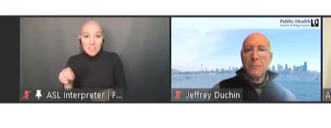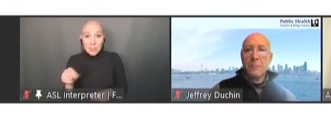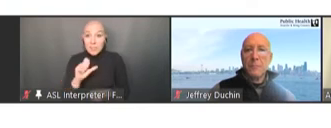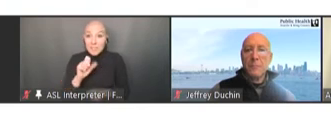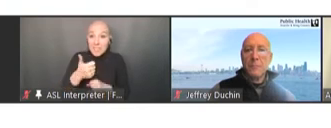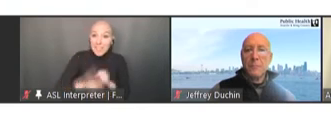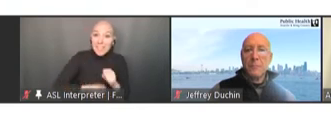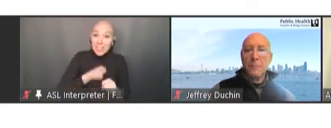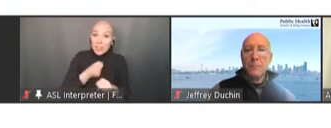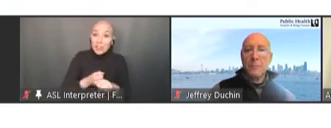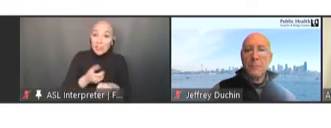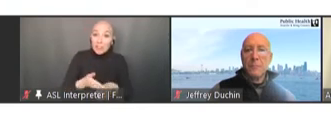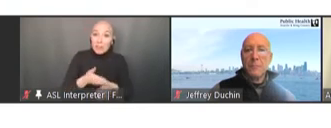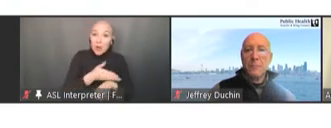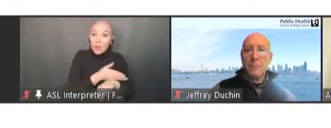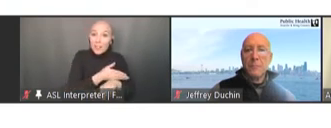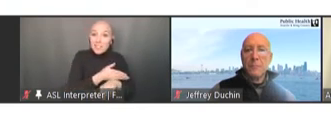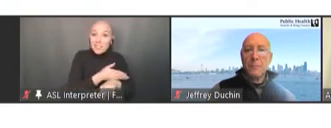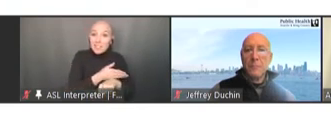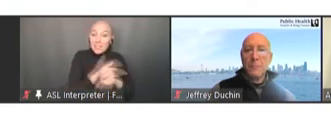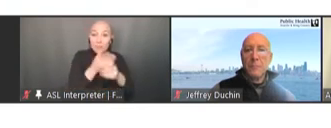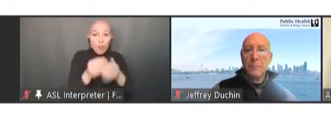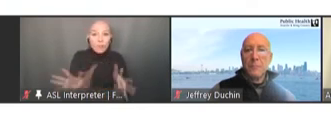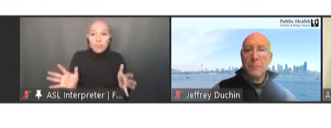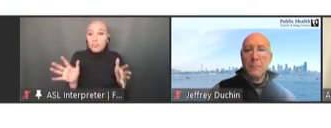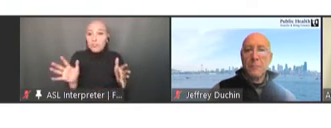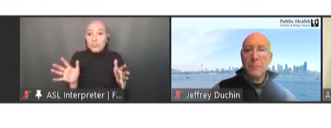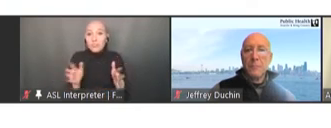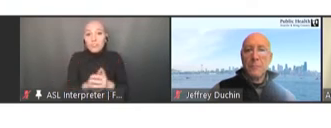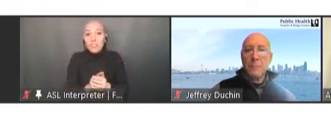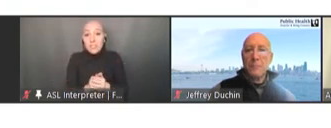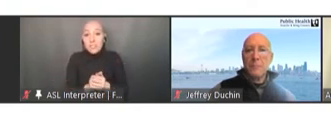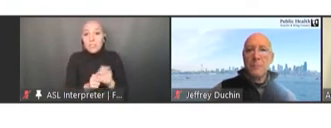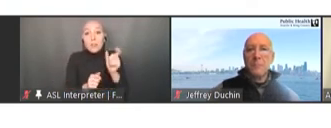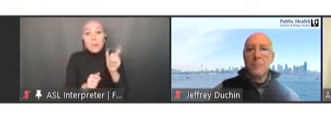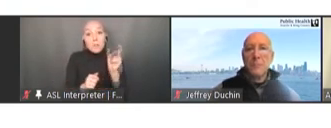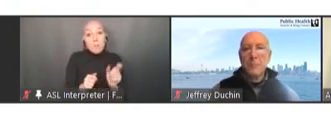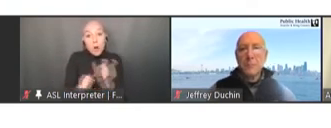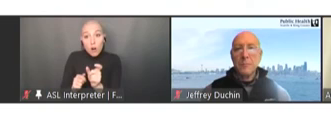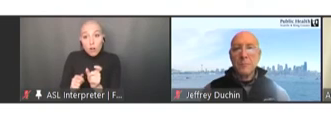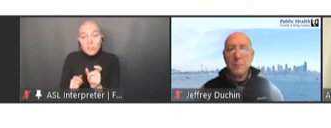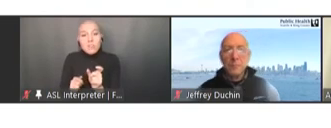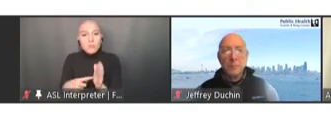And the bars show the proportion of children under-vaccinated. These are infants.